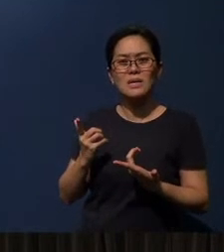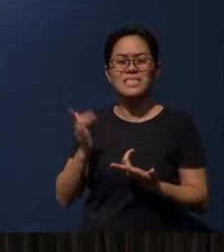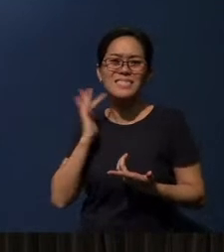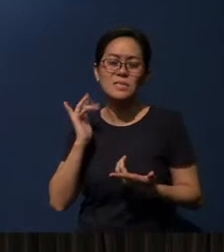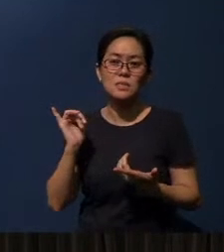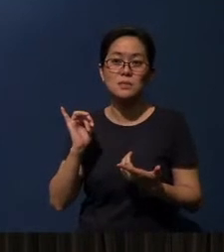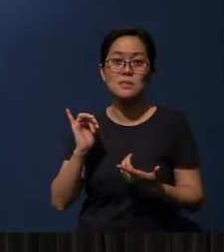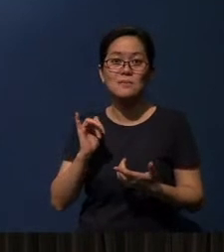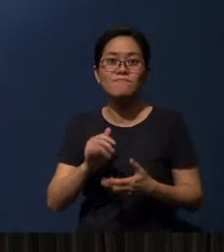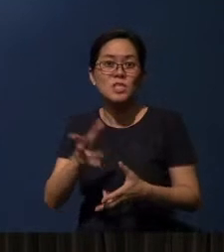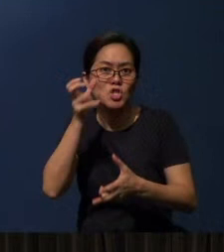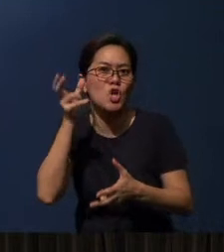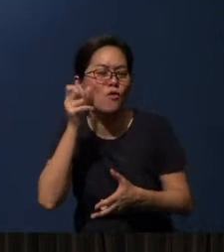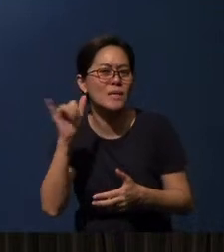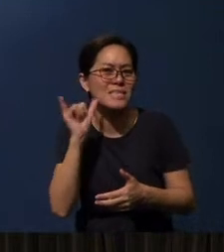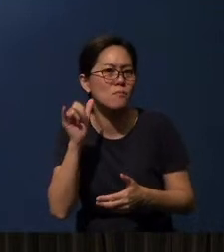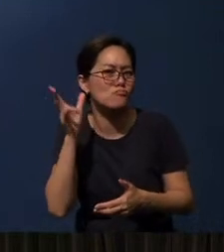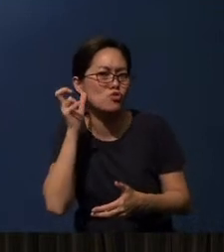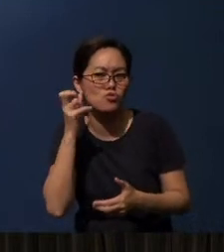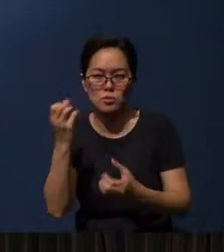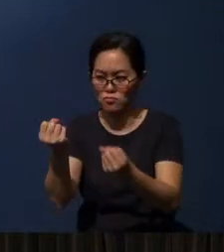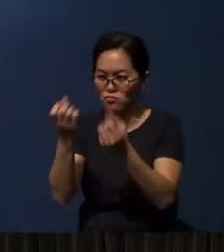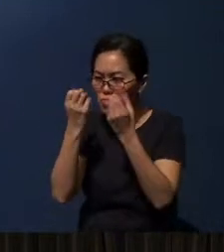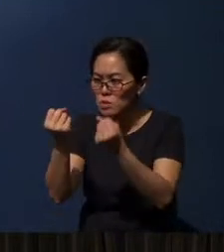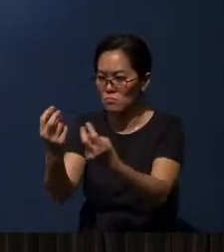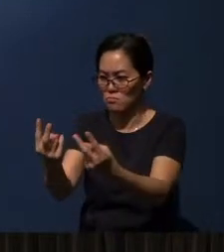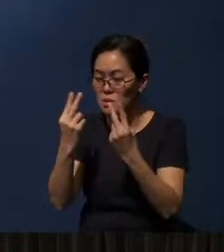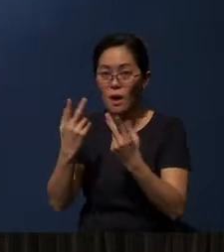of hearing, that it needs to be “heard” in (signs).